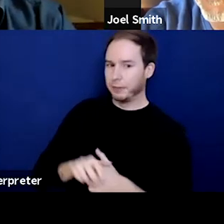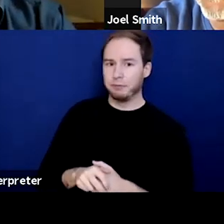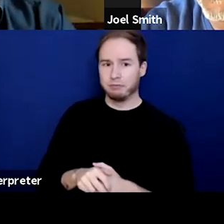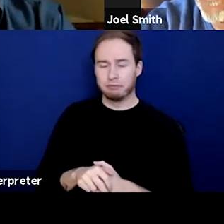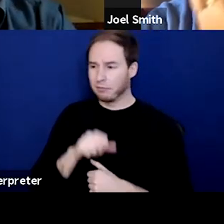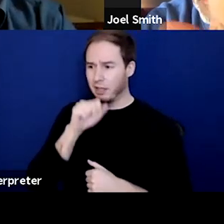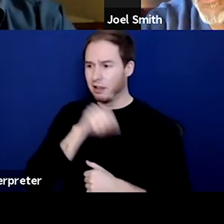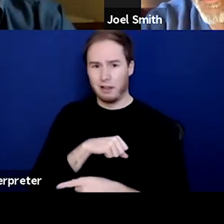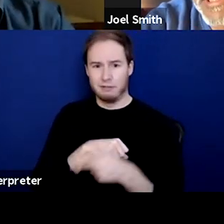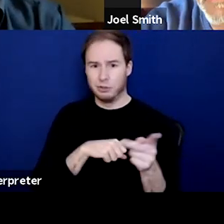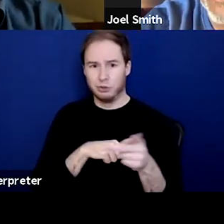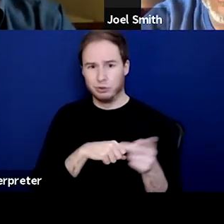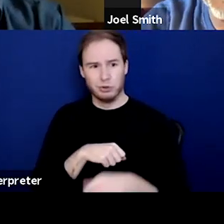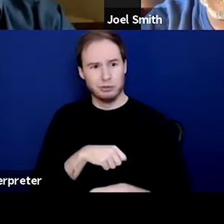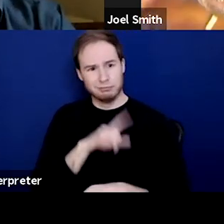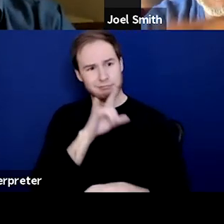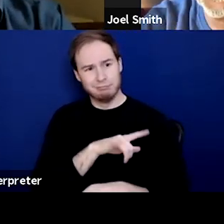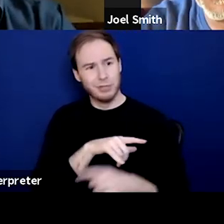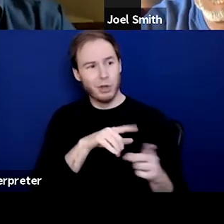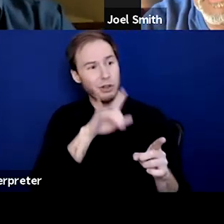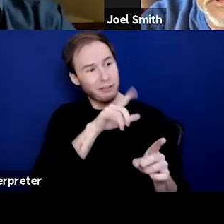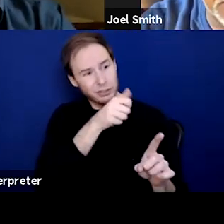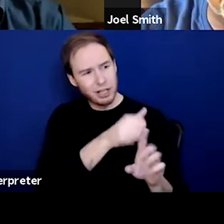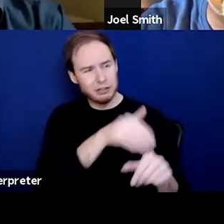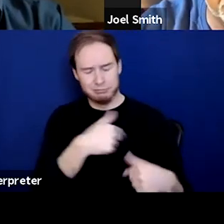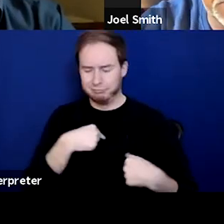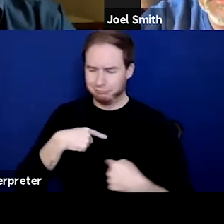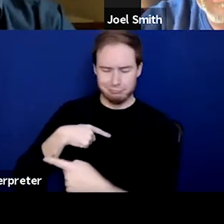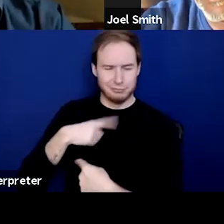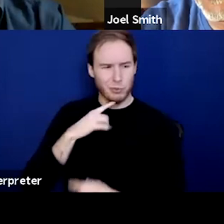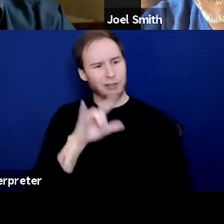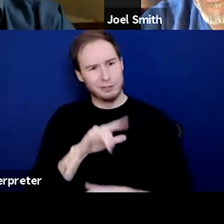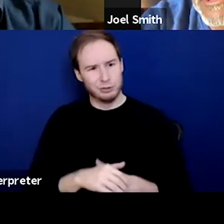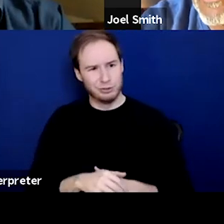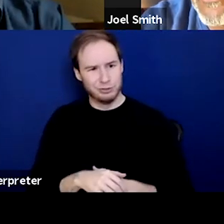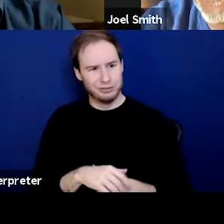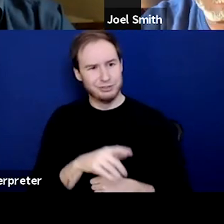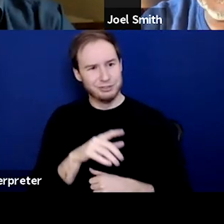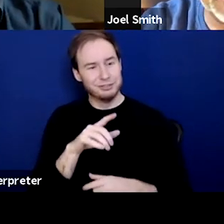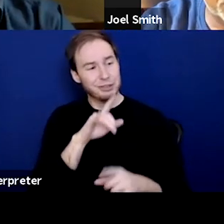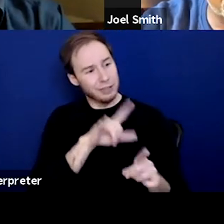Steve, you don't have to worry about loving yourself, man. You got no people to love you. We'll love you until you can love yourself, man.